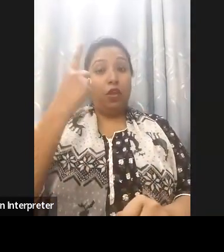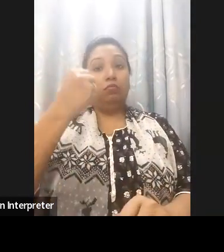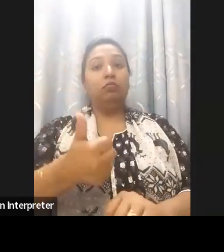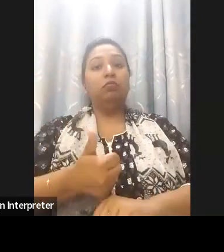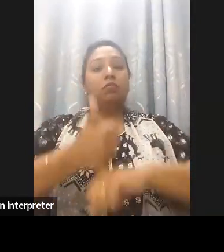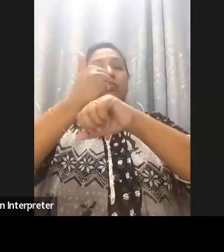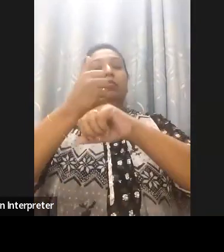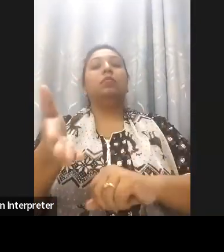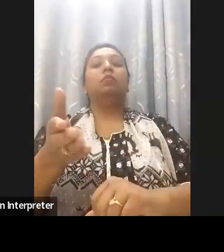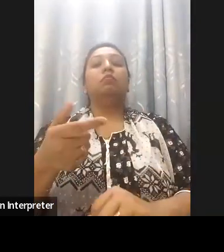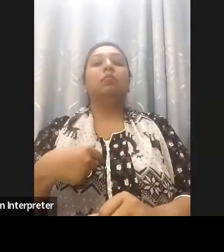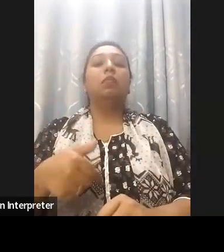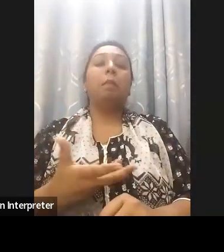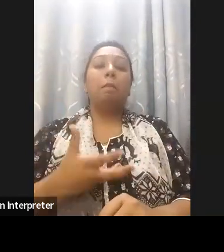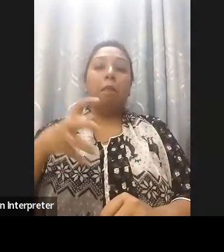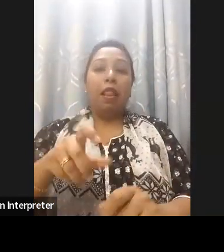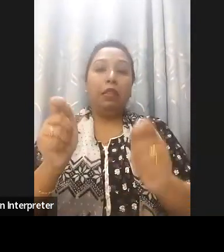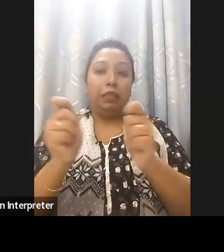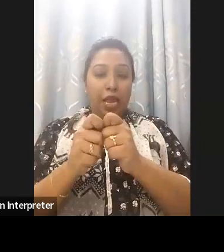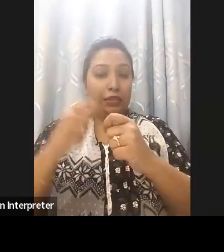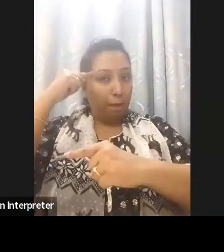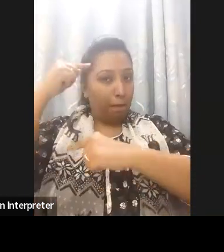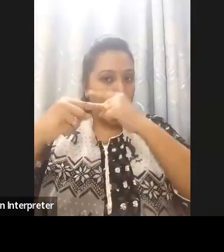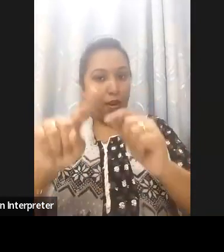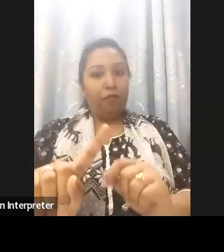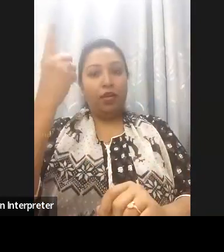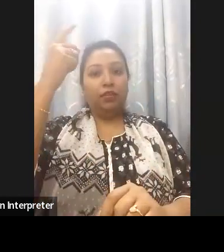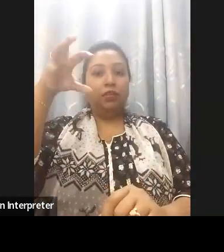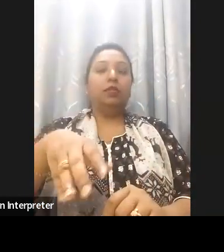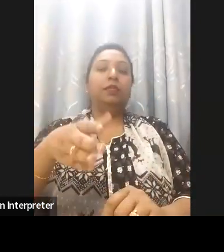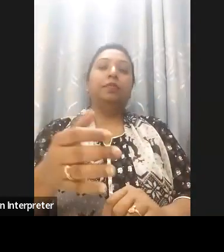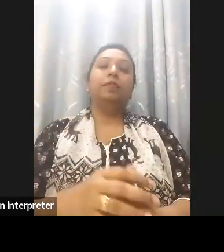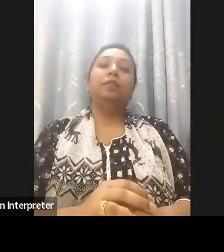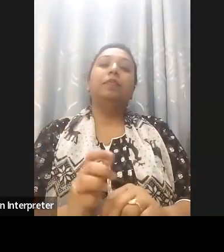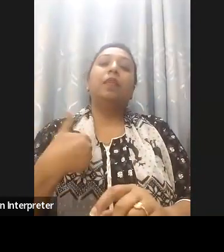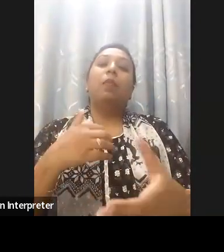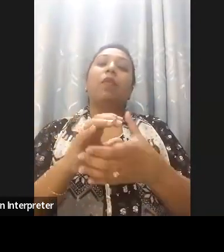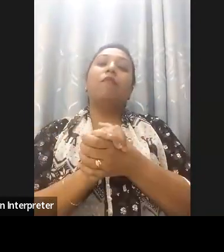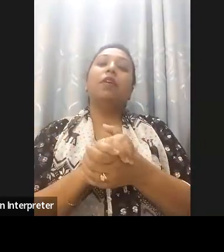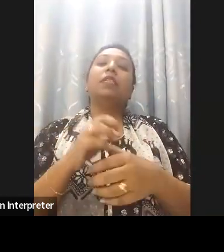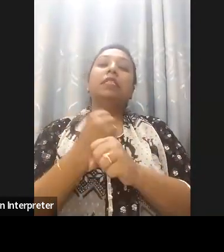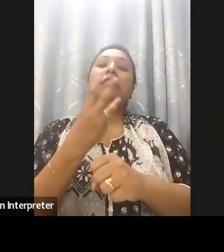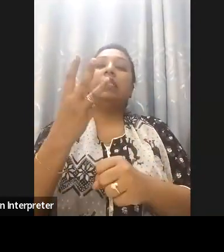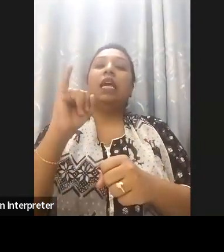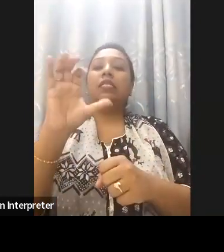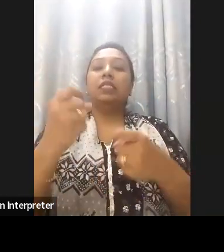to making digital Bangladesh in a reality, and my colleagues from G3ict, Mohammed and Monica